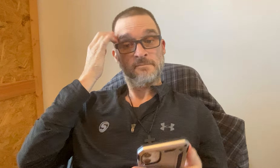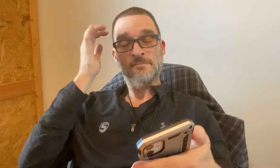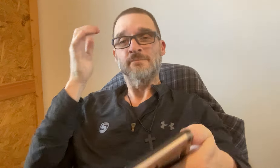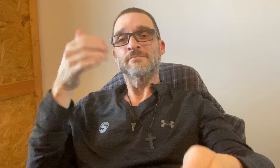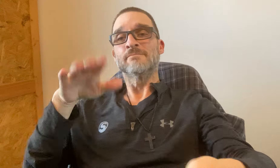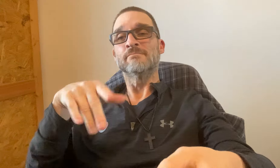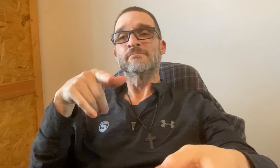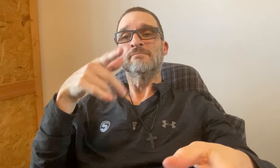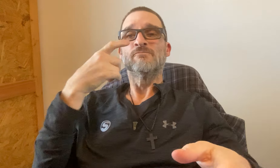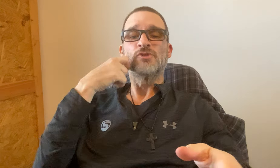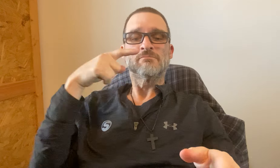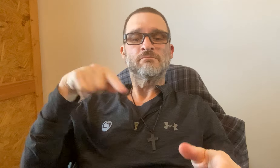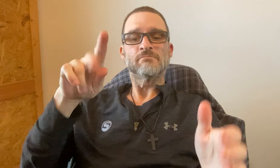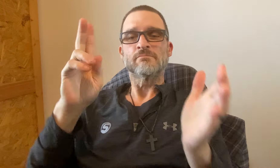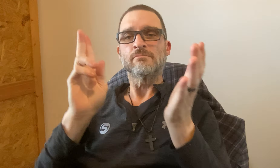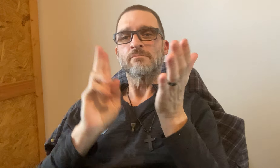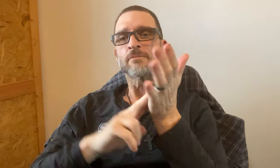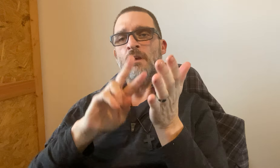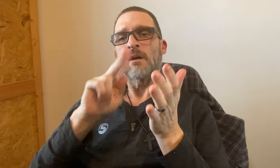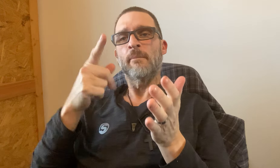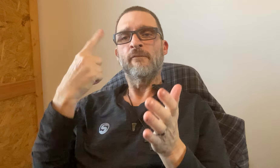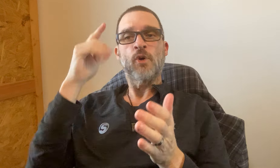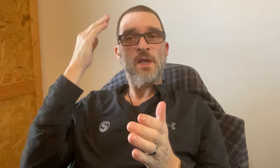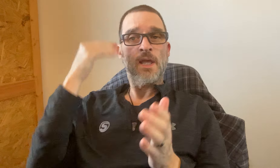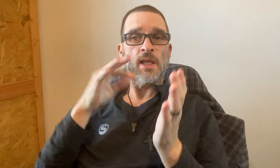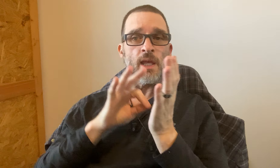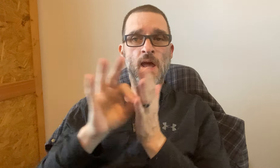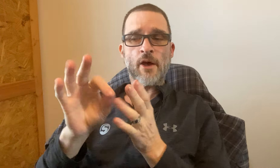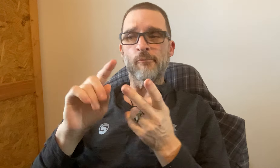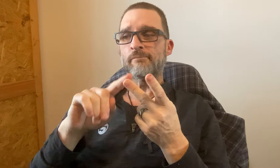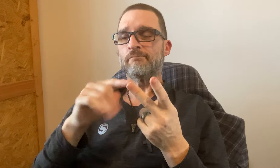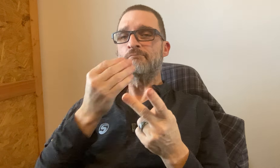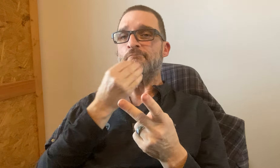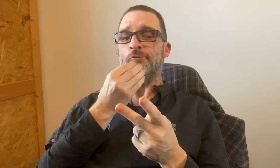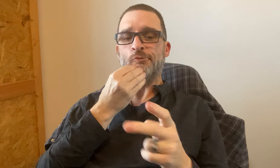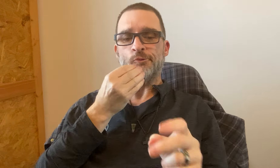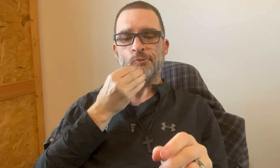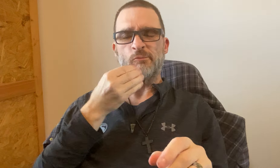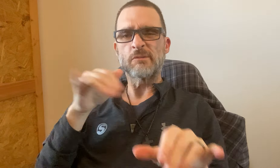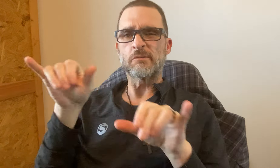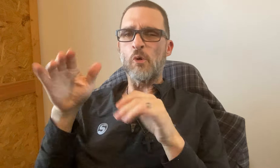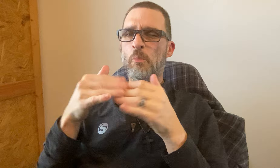Okay, Recently with signing up for head count, Food